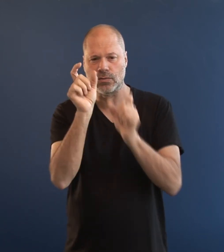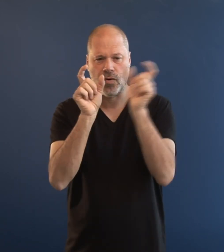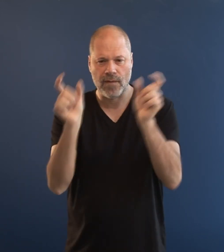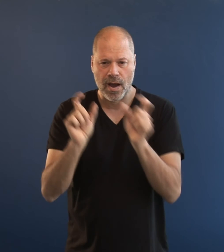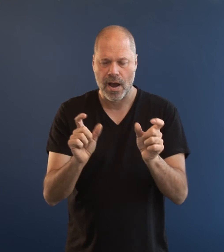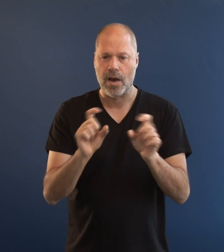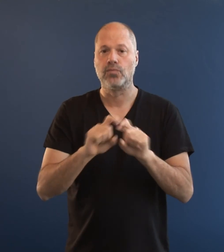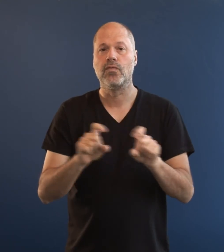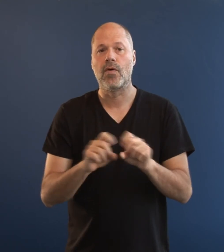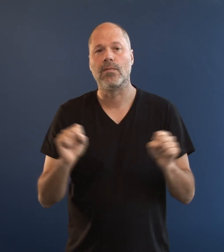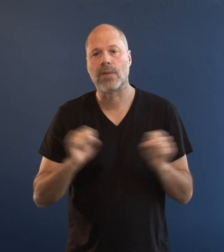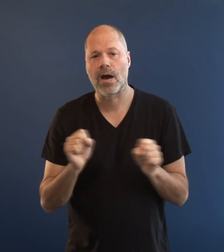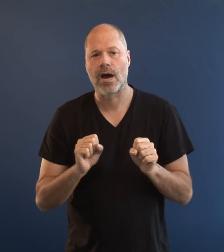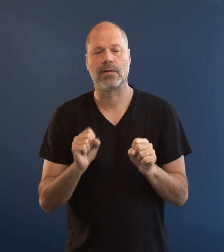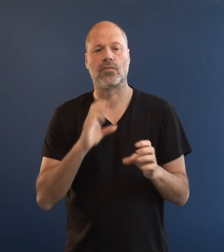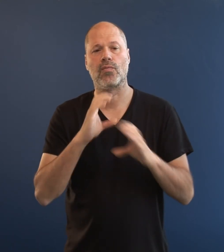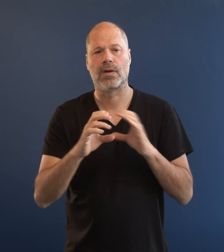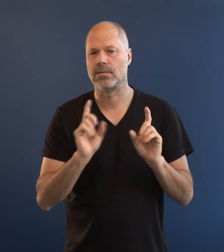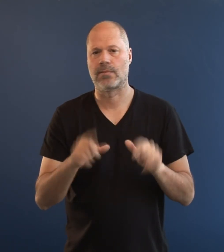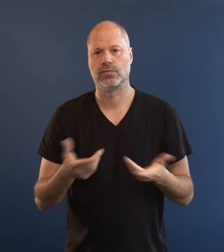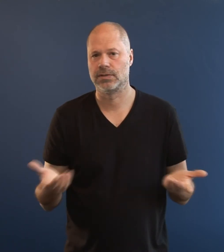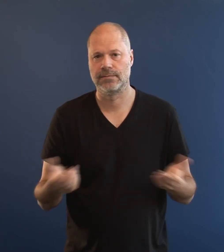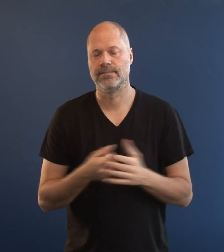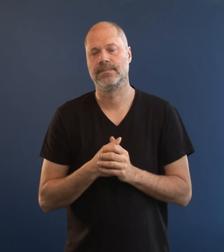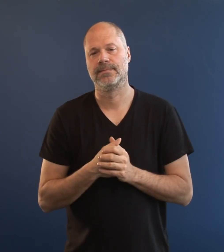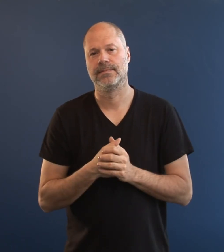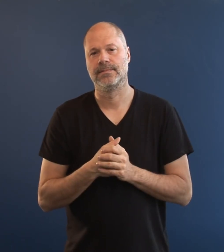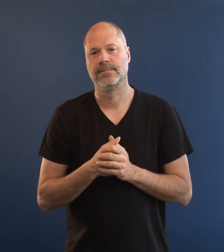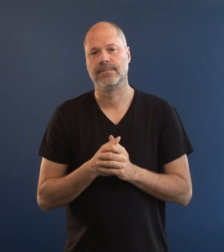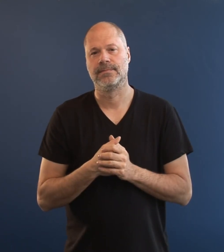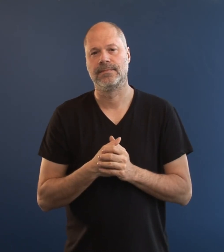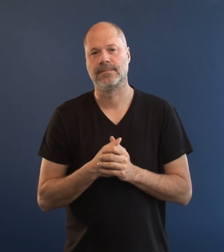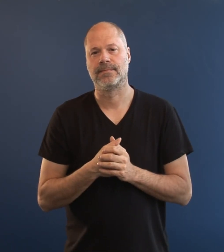There’s no reason why they should have problems communicating.